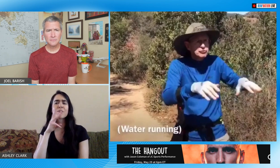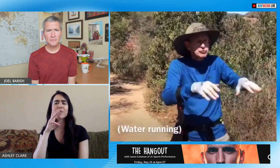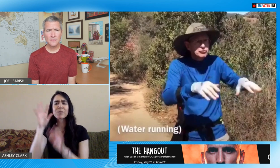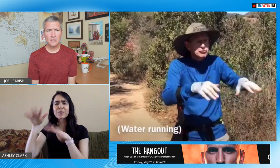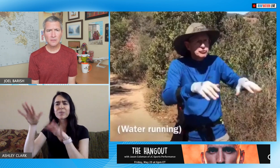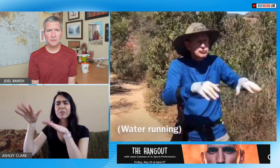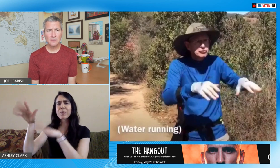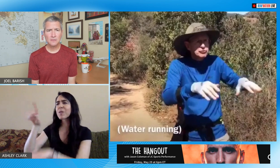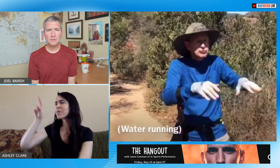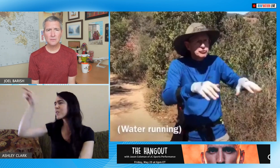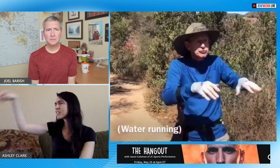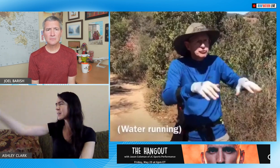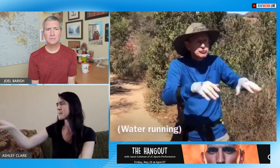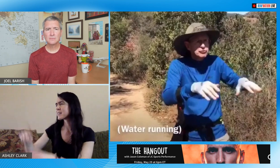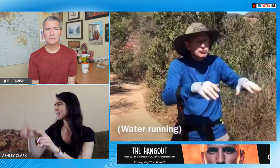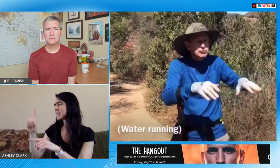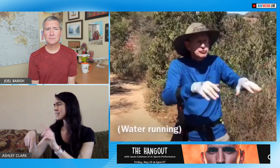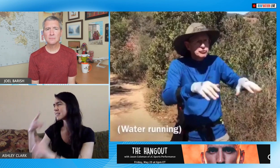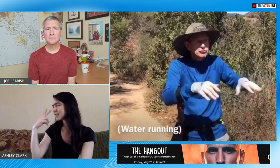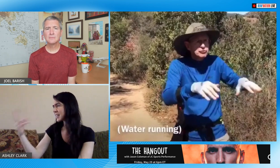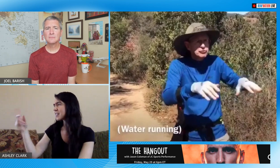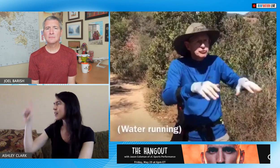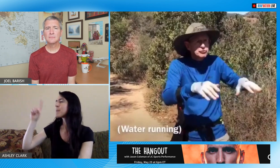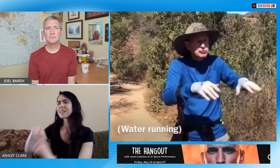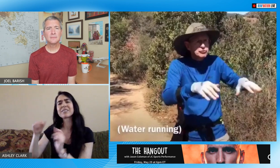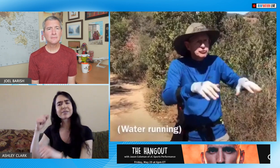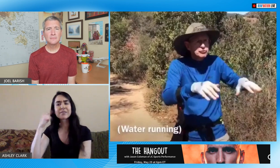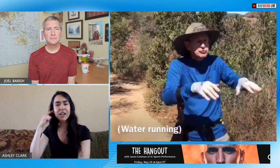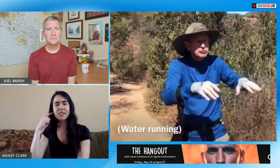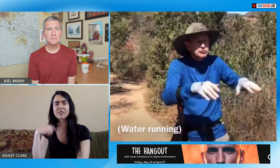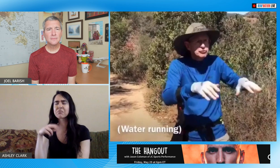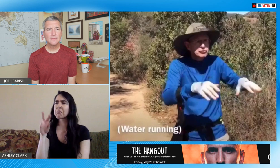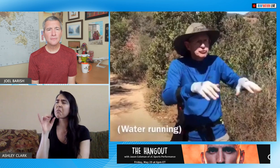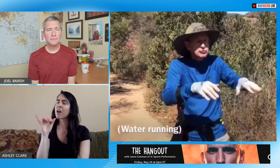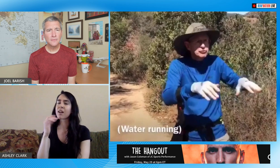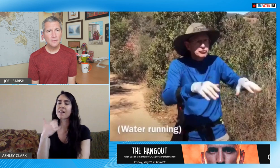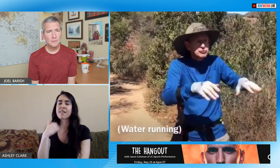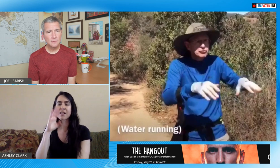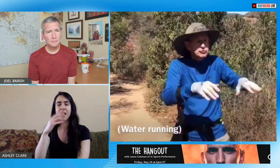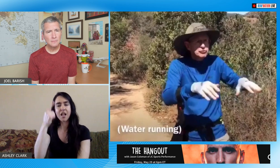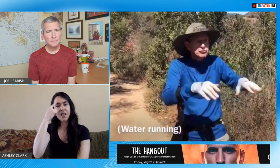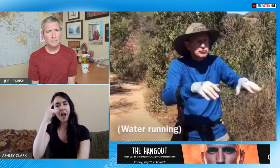and said I can hear a stream over in that direction and we couldn't see it